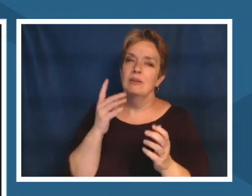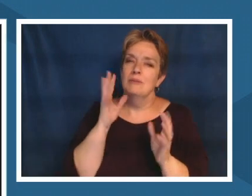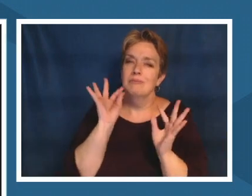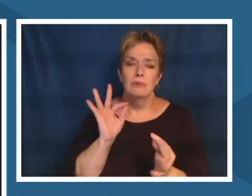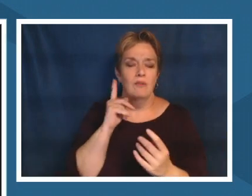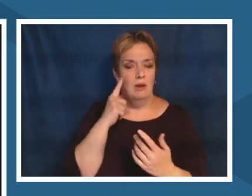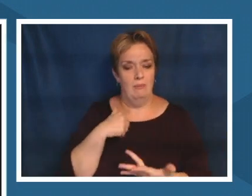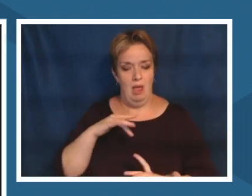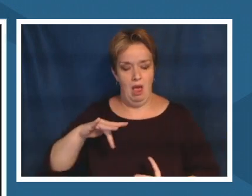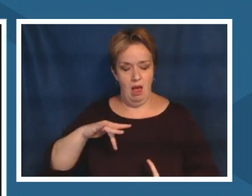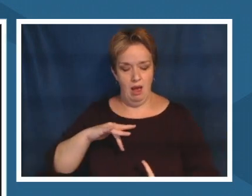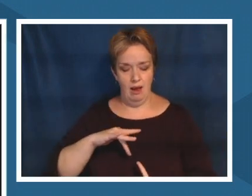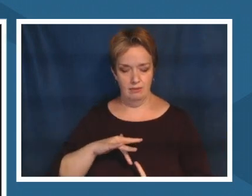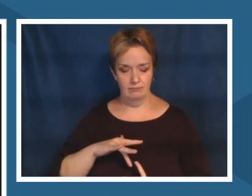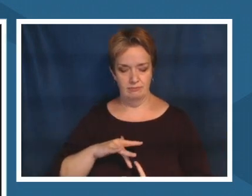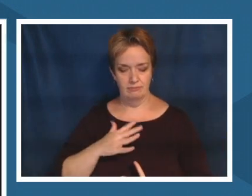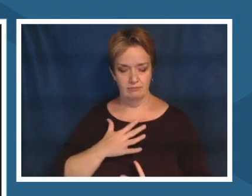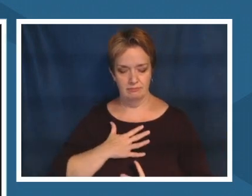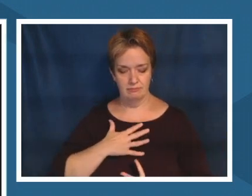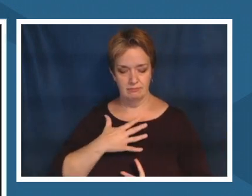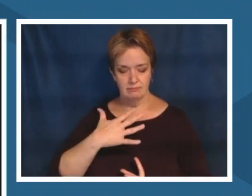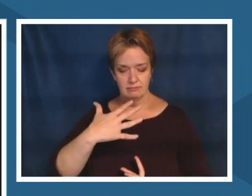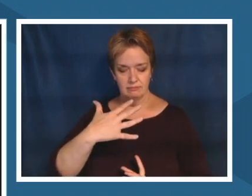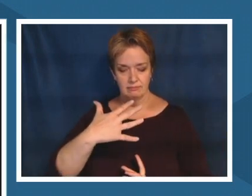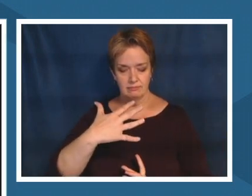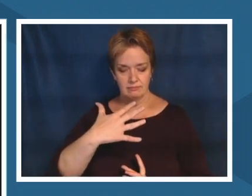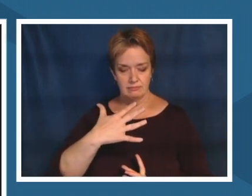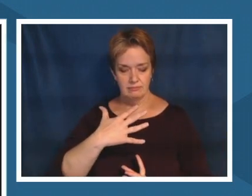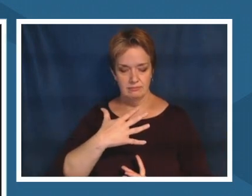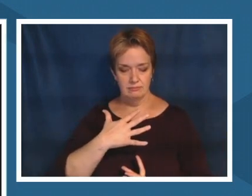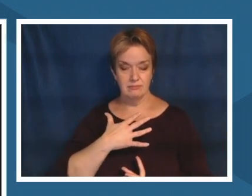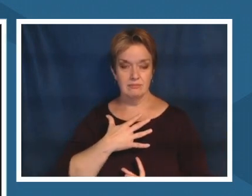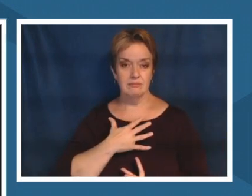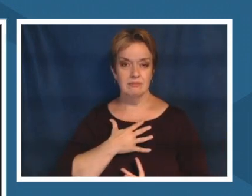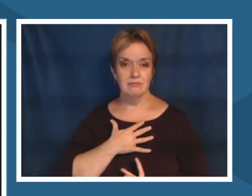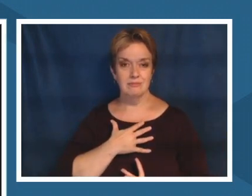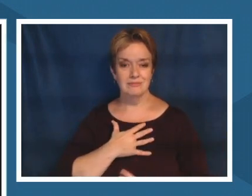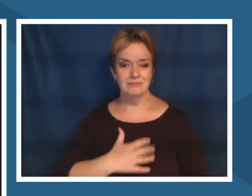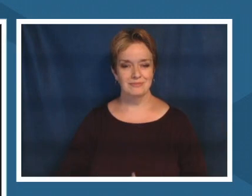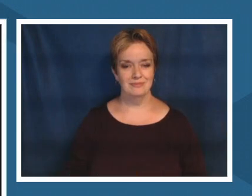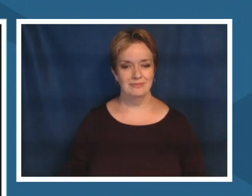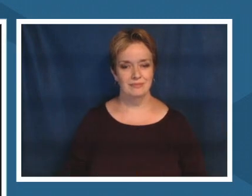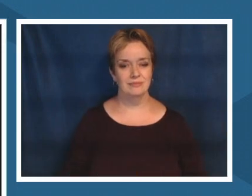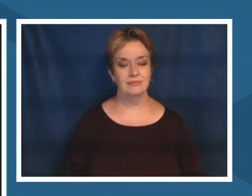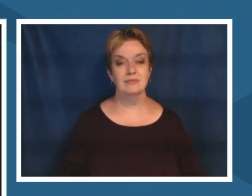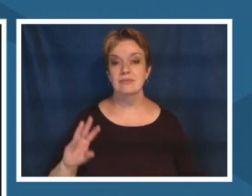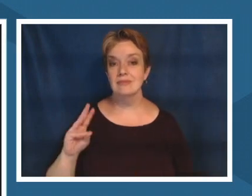thank you adam whitney karen um for me i